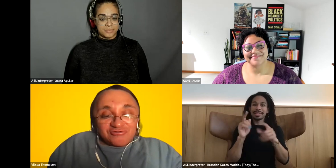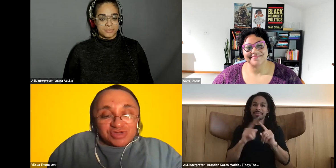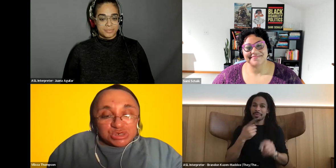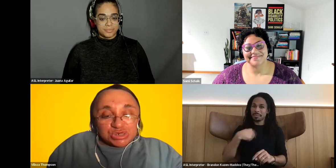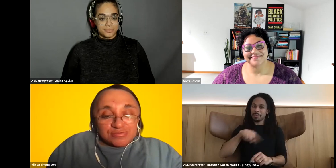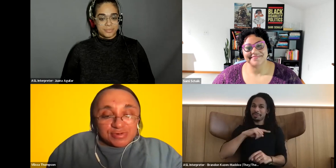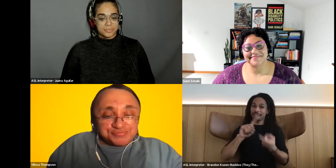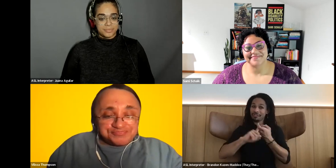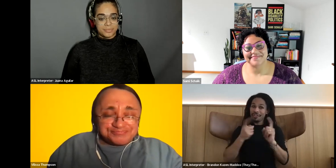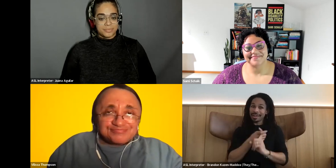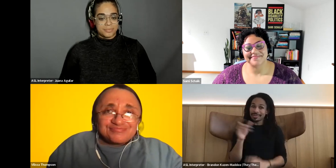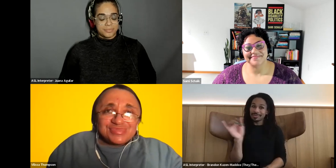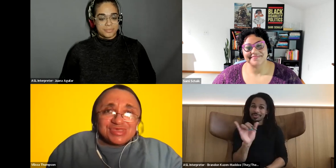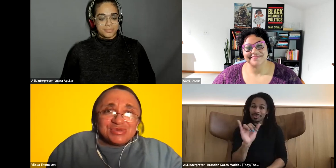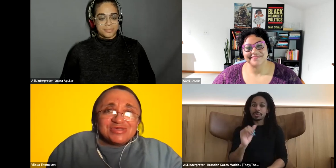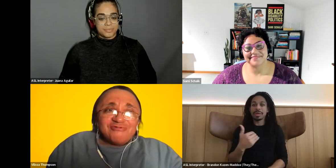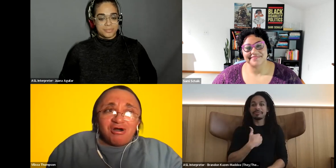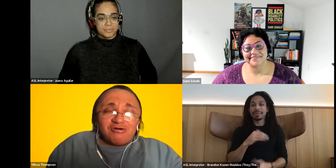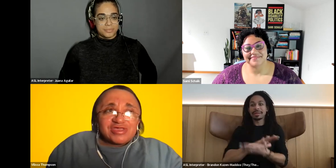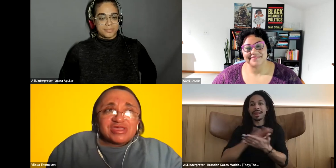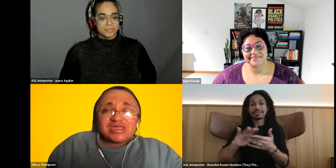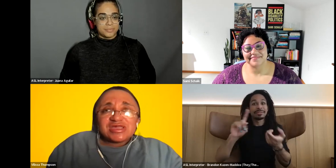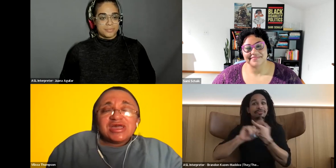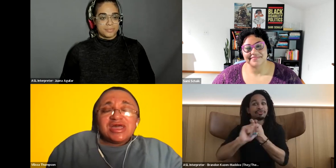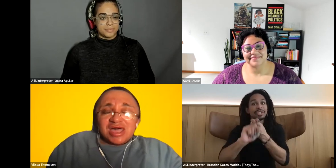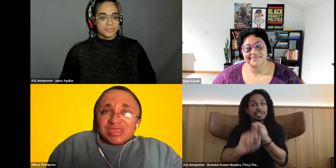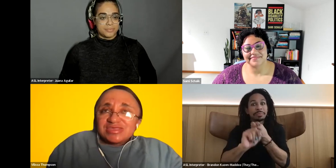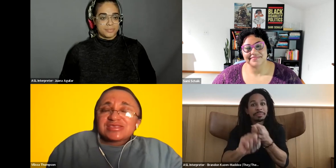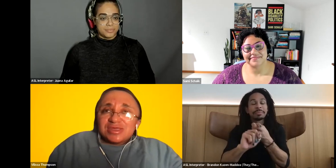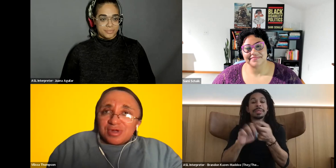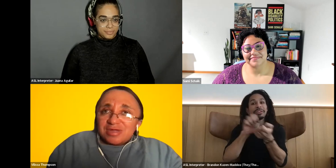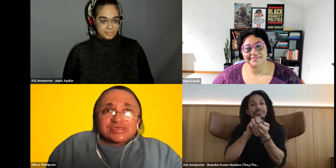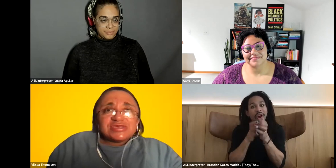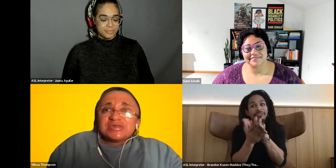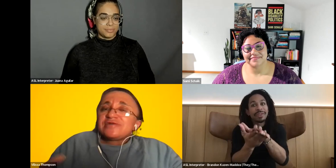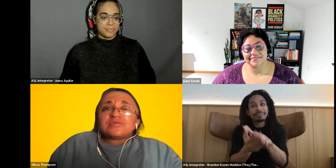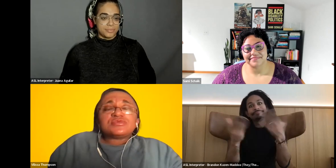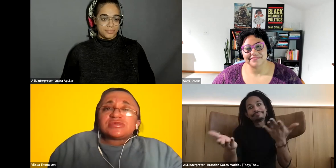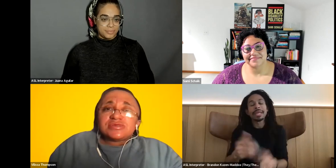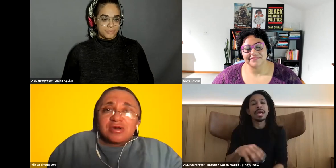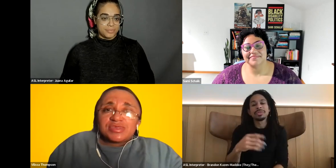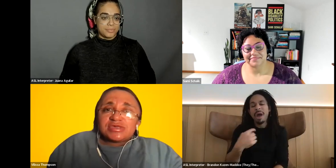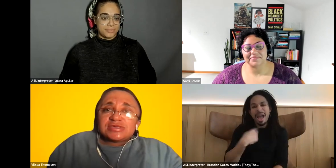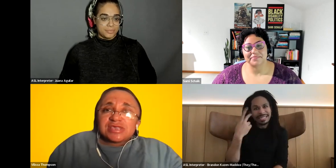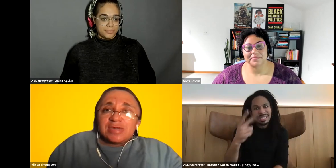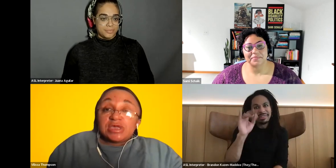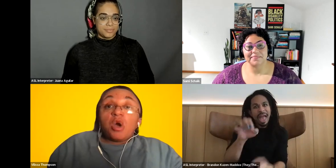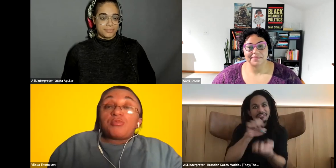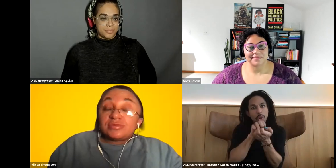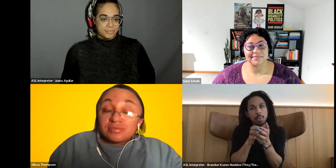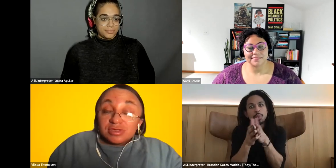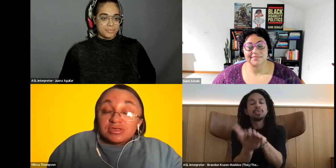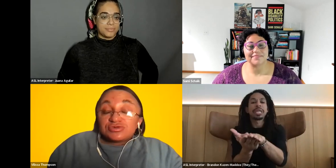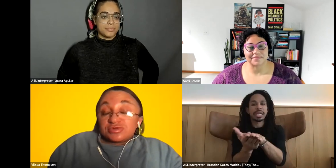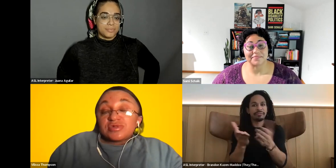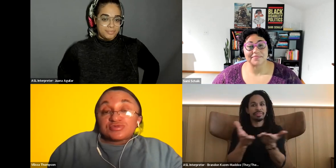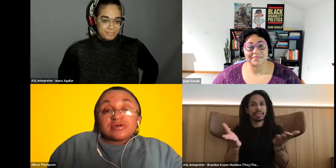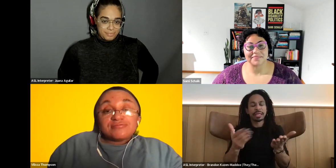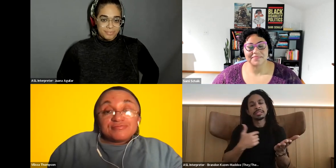Vilissa Thompson: friendship. and you know evolving I think that's kind of where I am to see the evolution of things and being open to them as well.